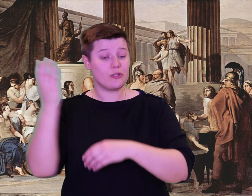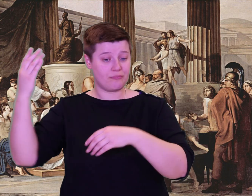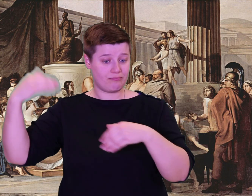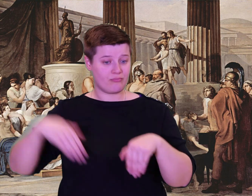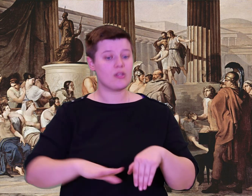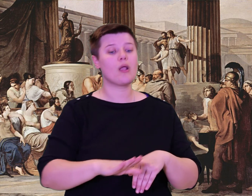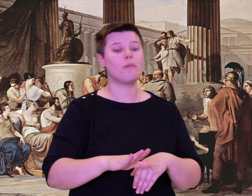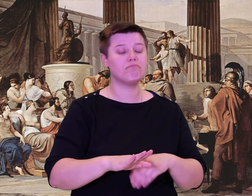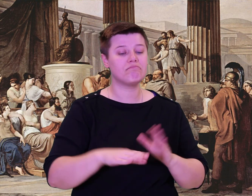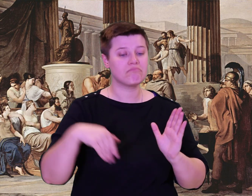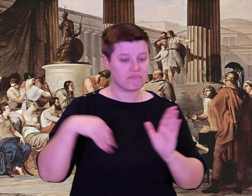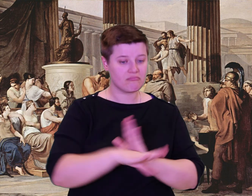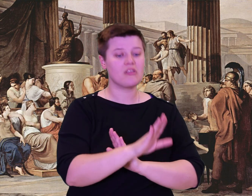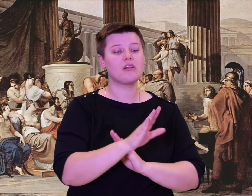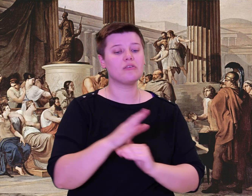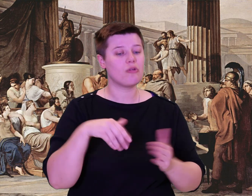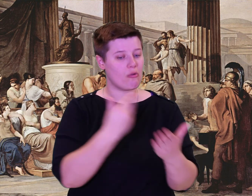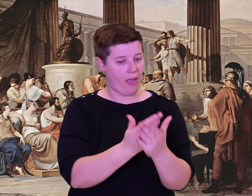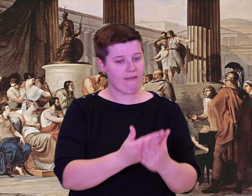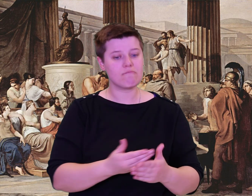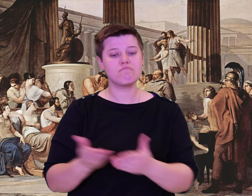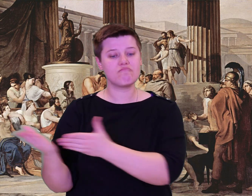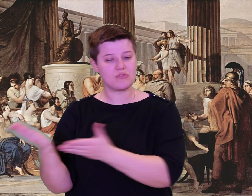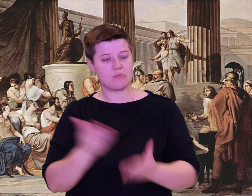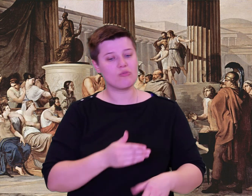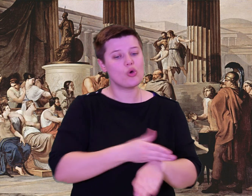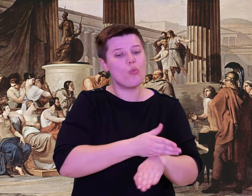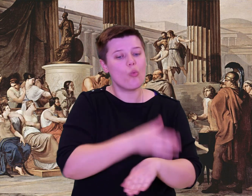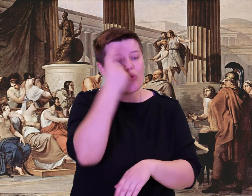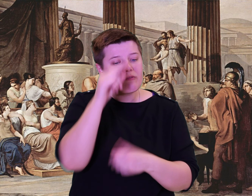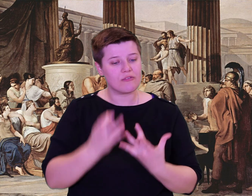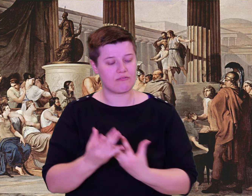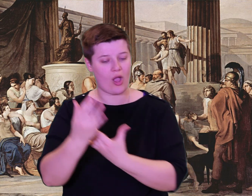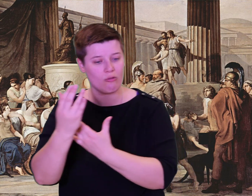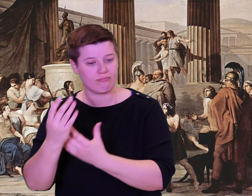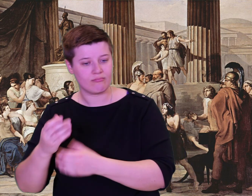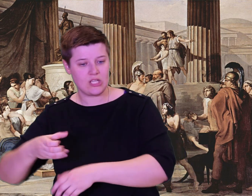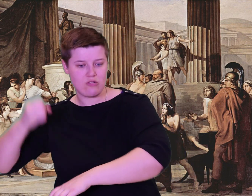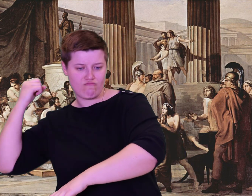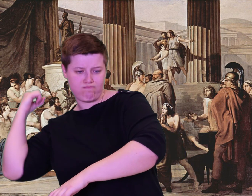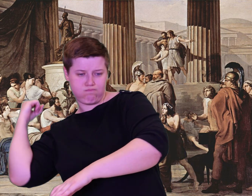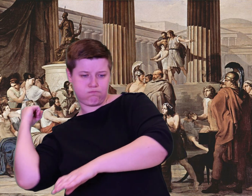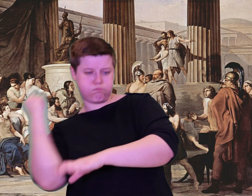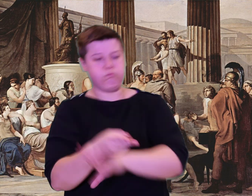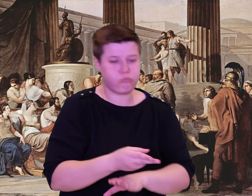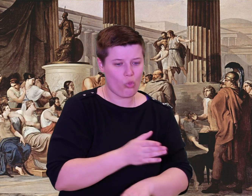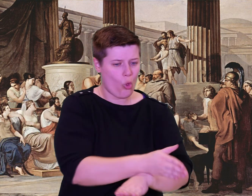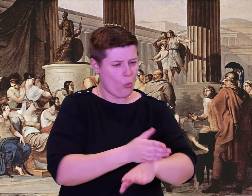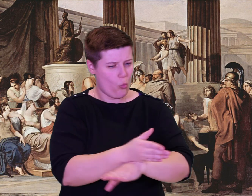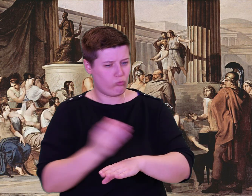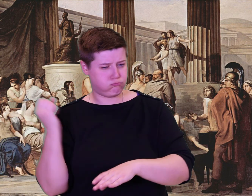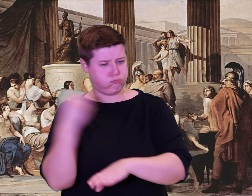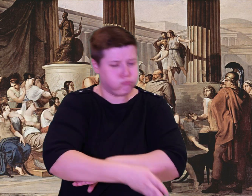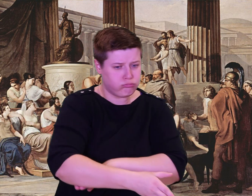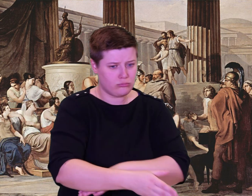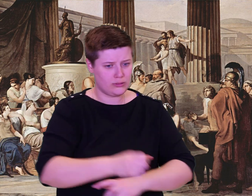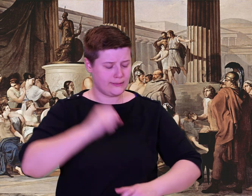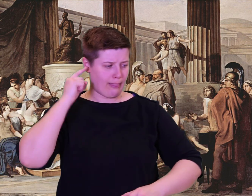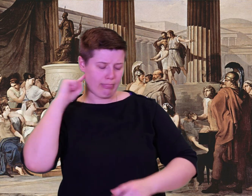load of wood to make a fire. He hurled it noisily into the cave. We were afraid, and